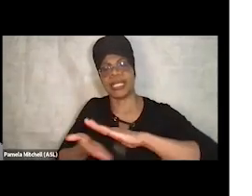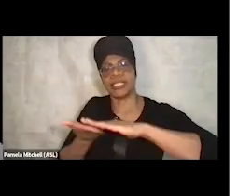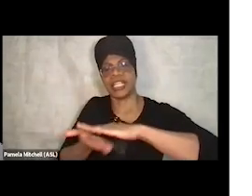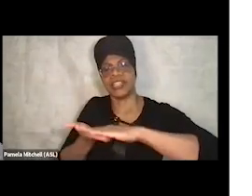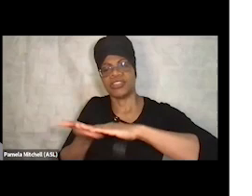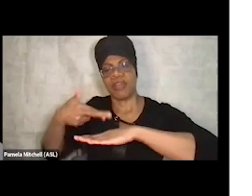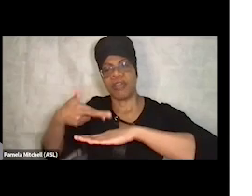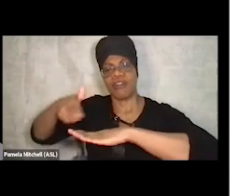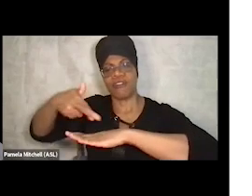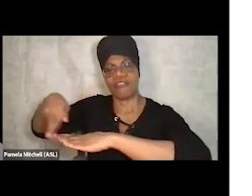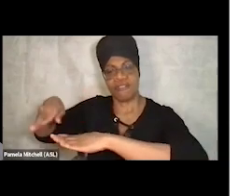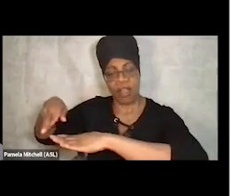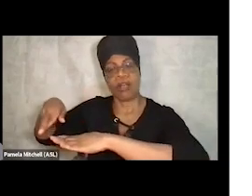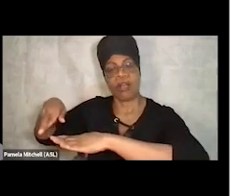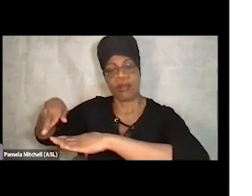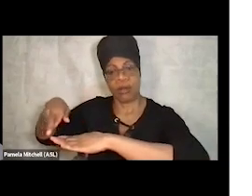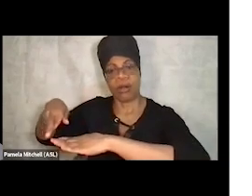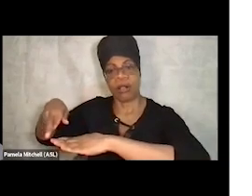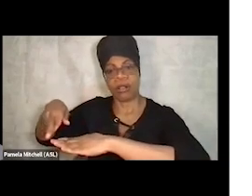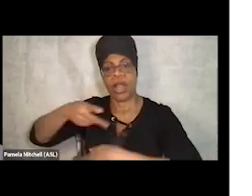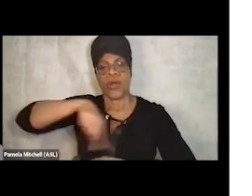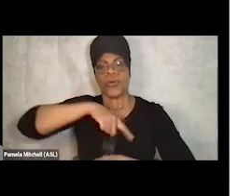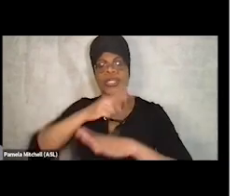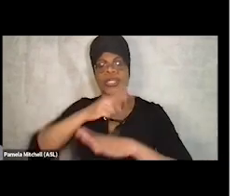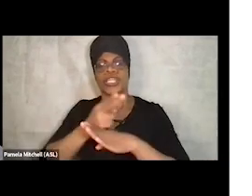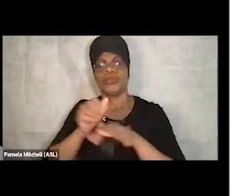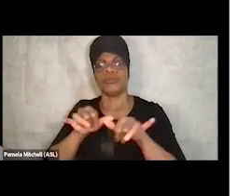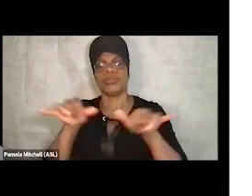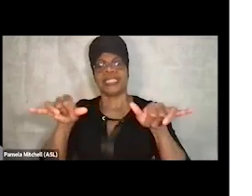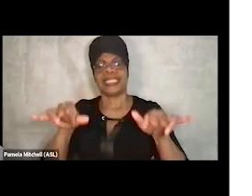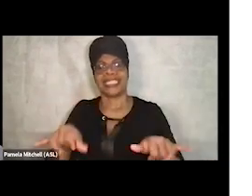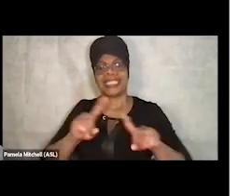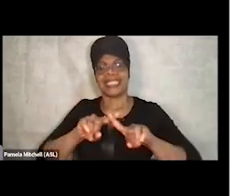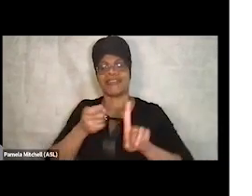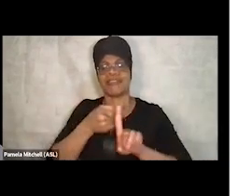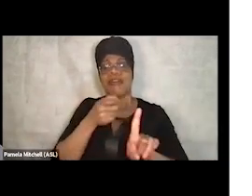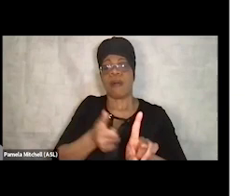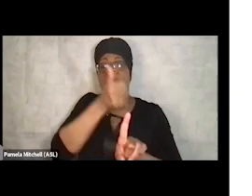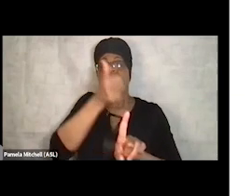Because we use systems that are different from everybody else. We might log information